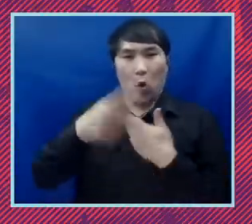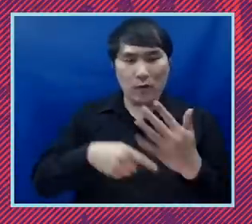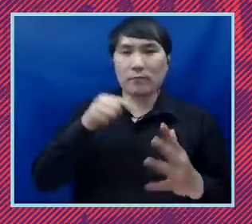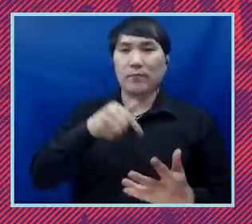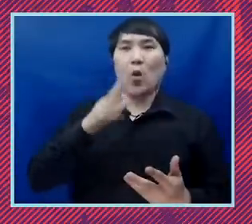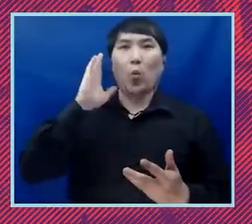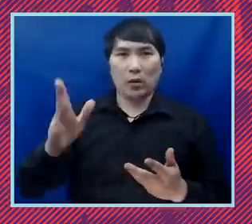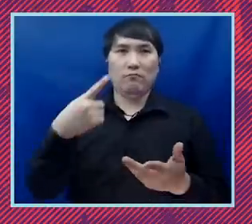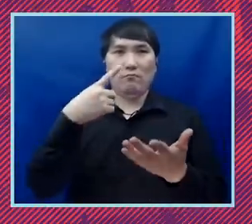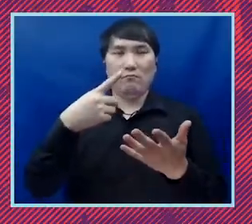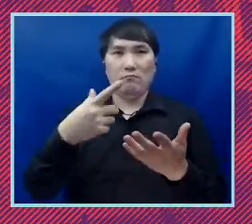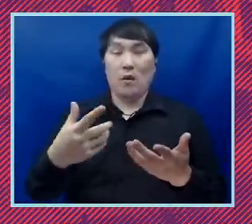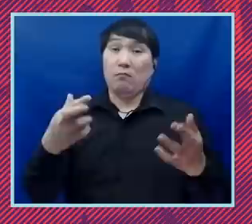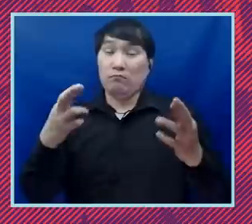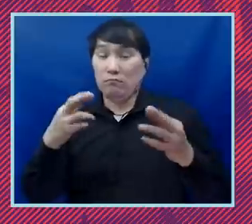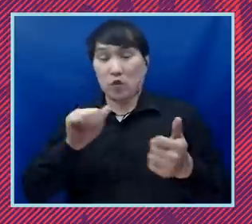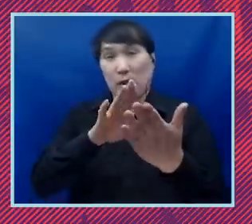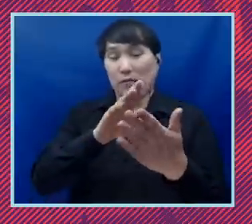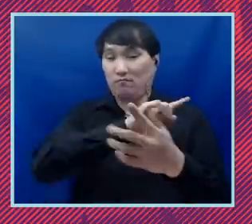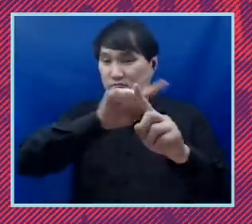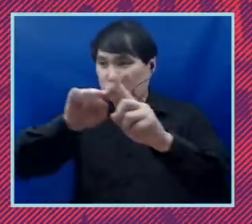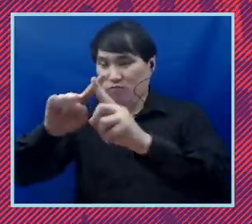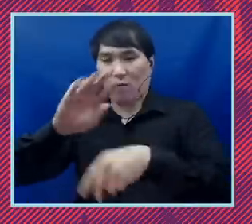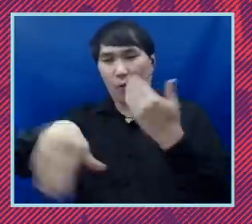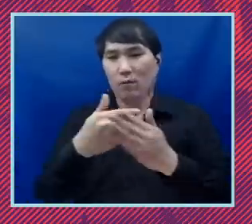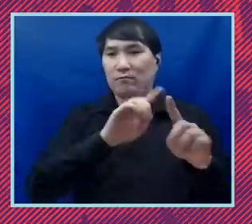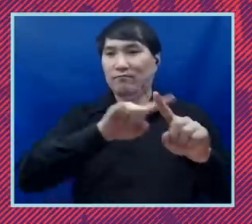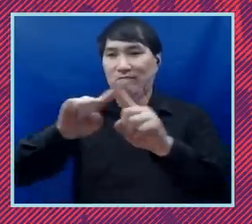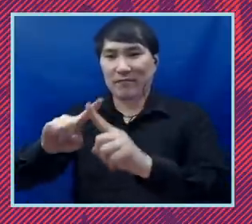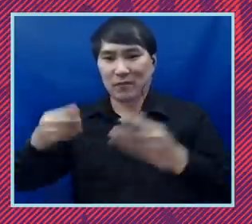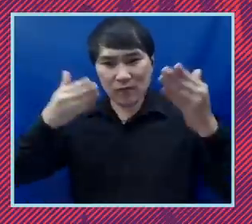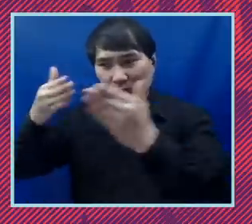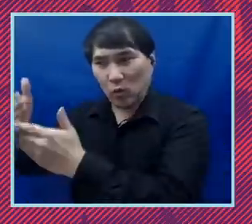of issues. And like the challenges that are facing Black communities and other communities of color,